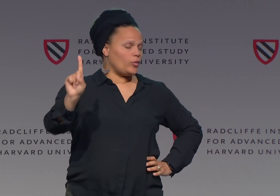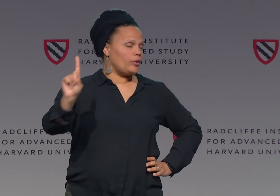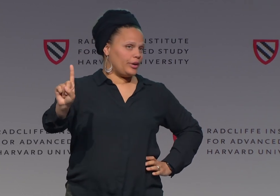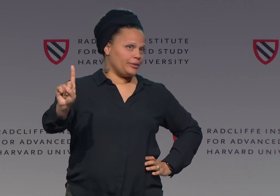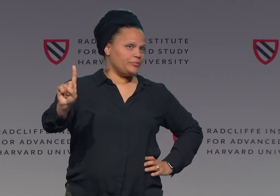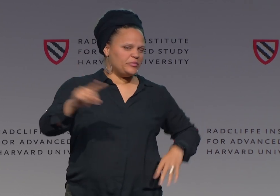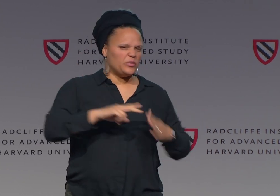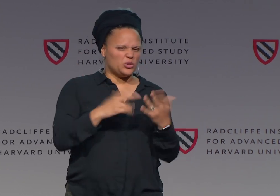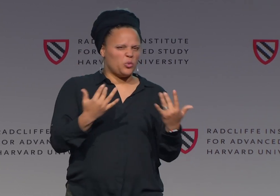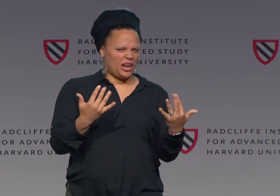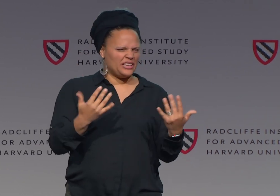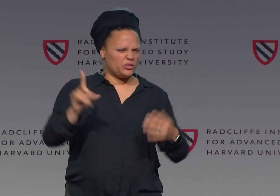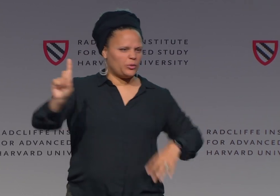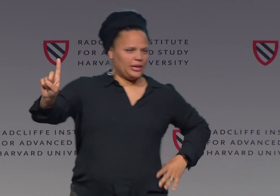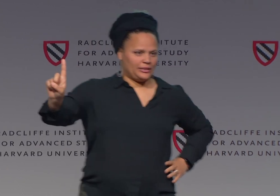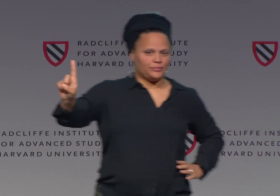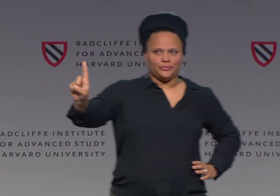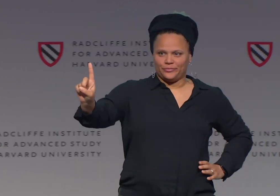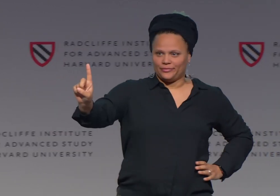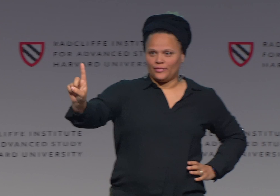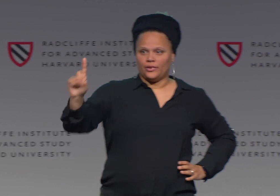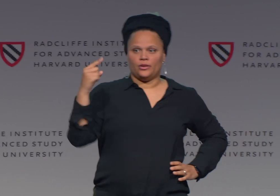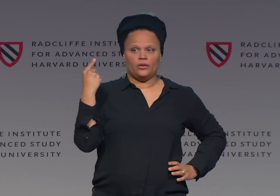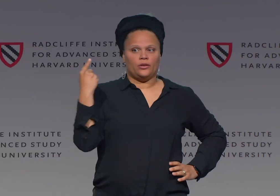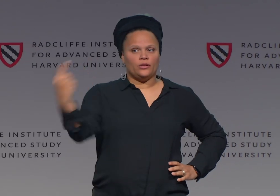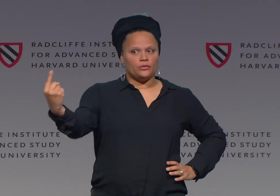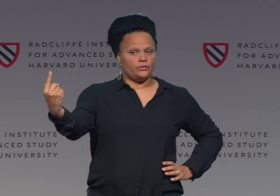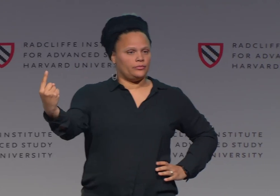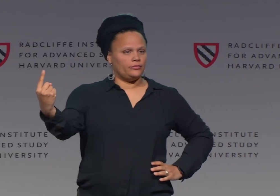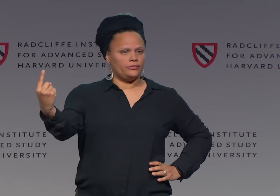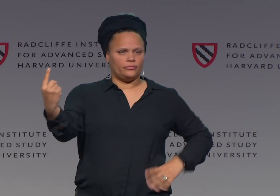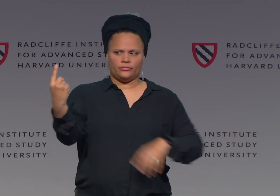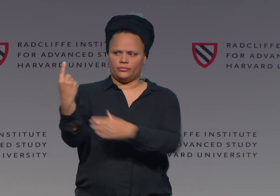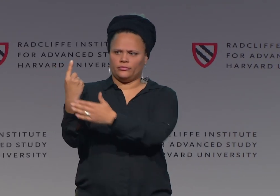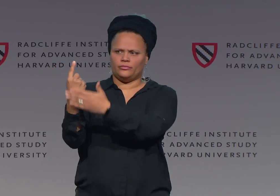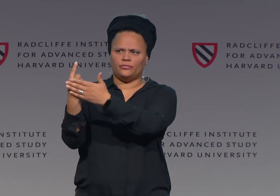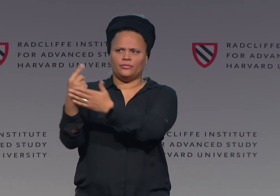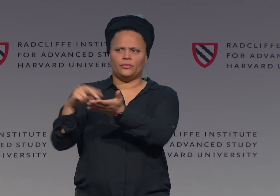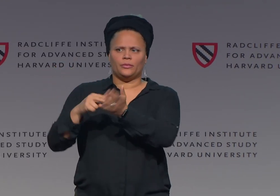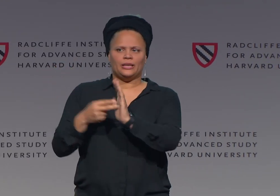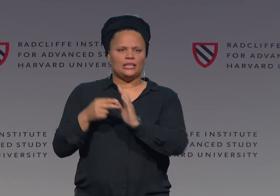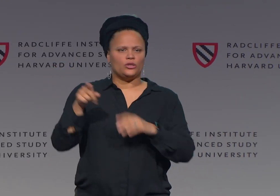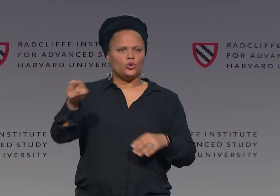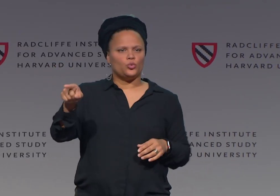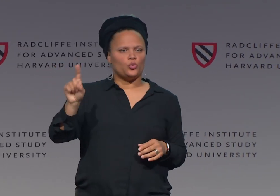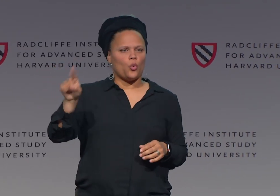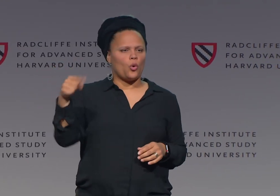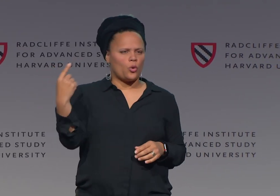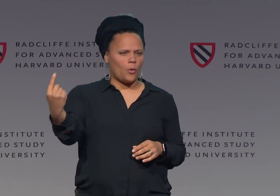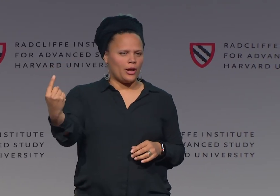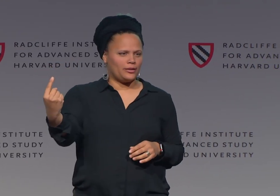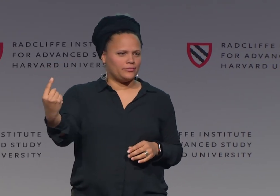using this hand shape, which would mean, hey, wait, versus this, changing my palm orientation,